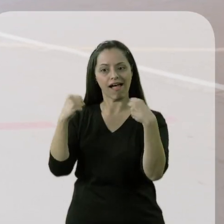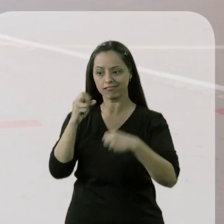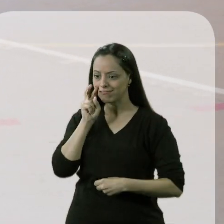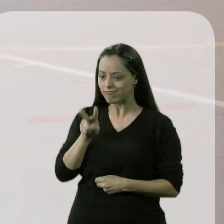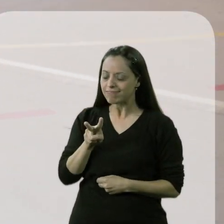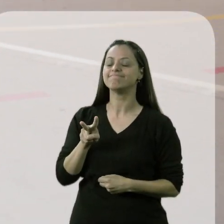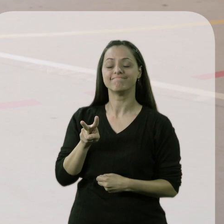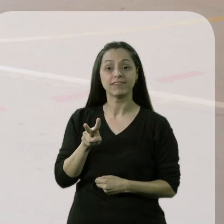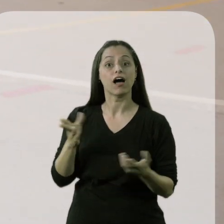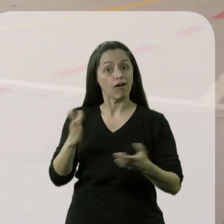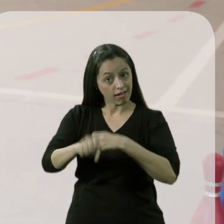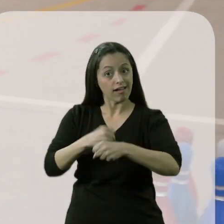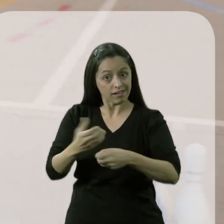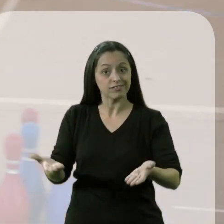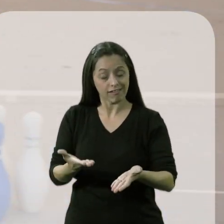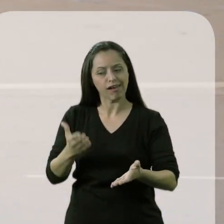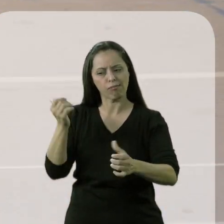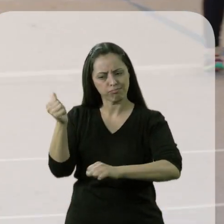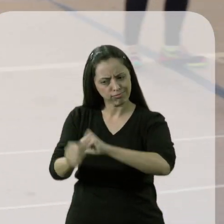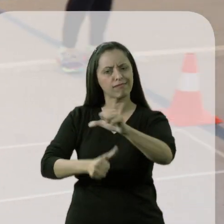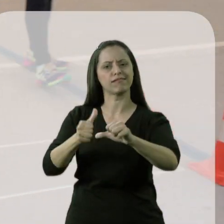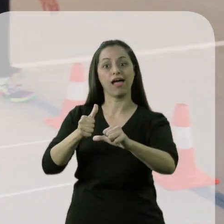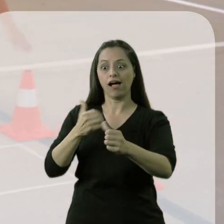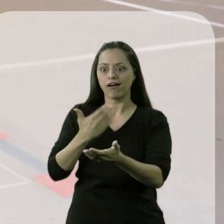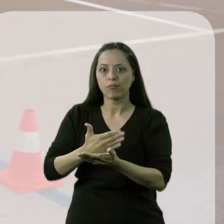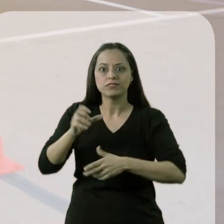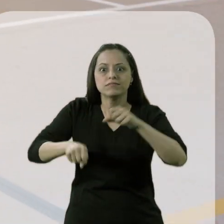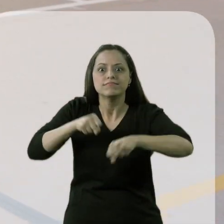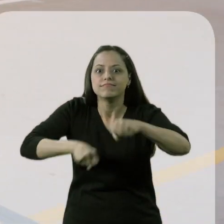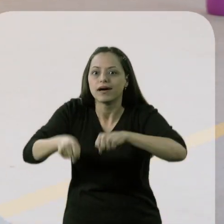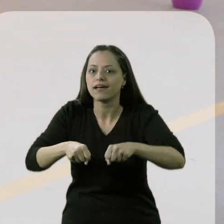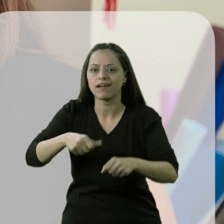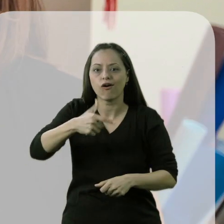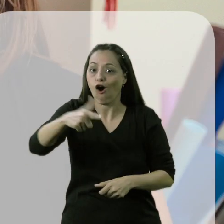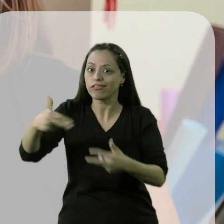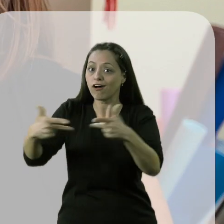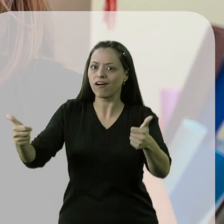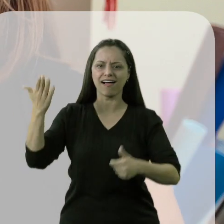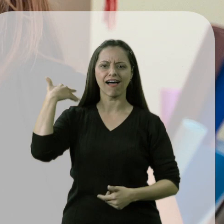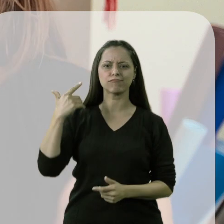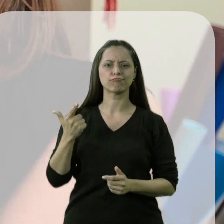This year I saw this change. Cycling… he has asked things he did not ask before,